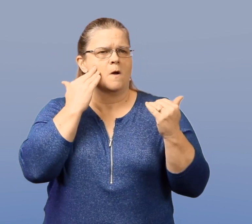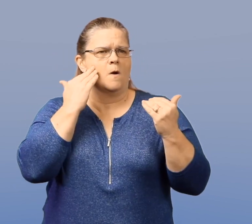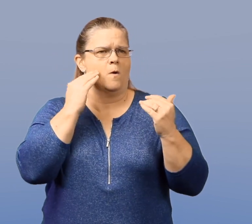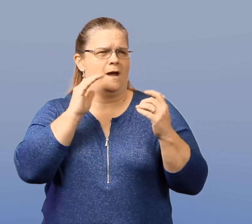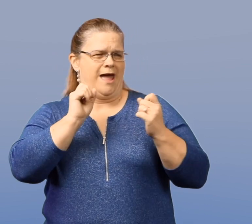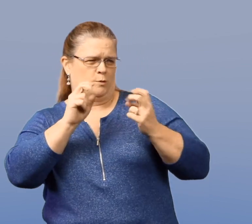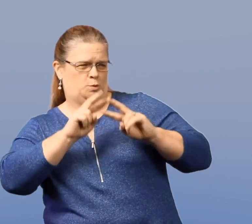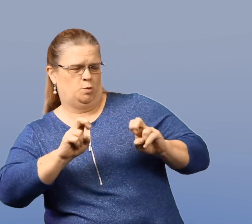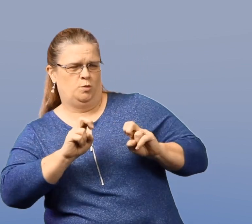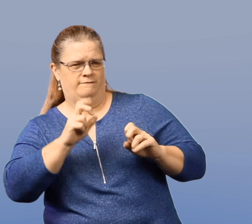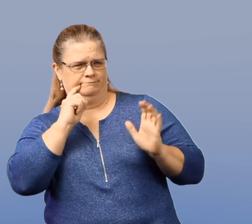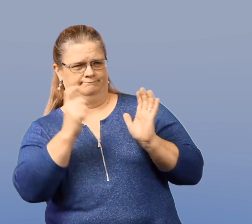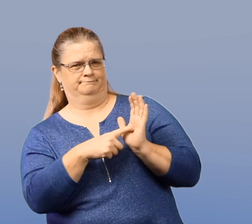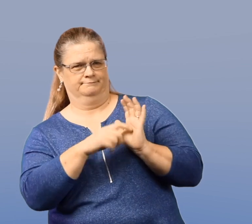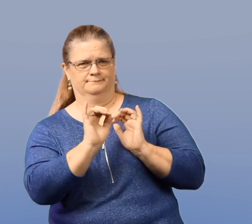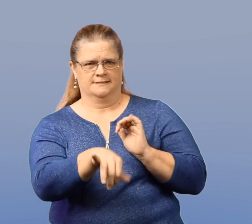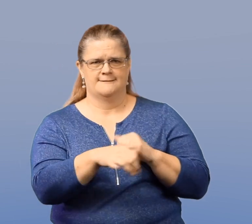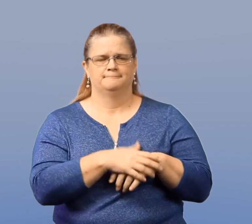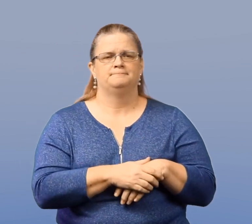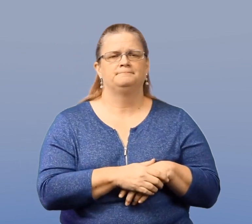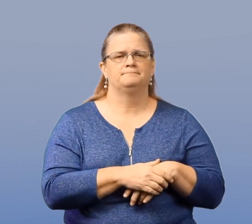of how to recognize those factors.